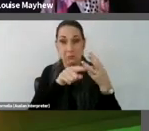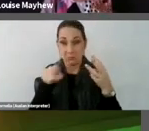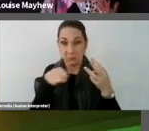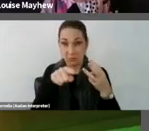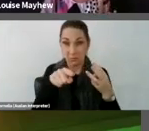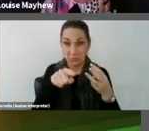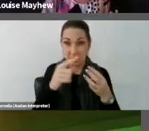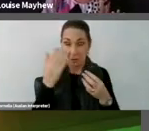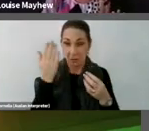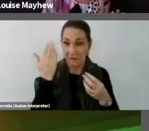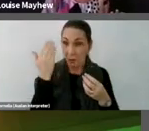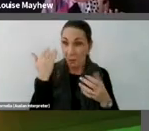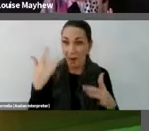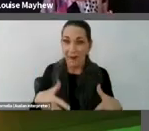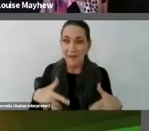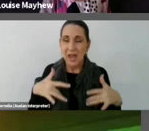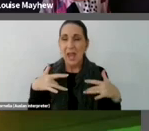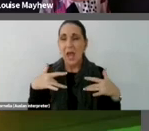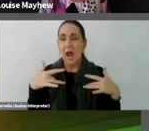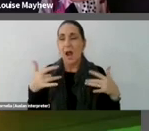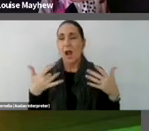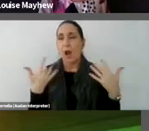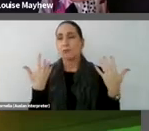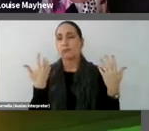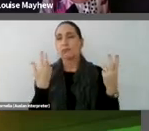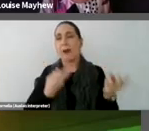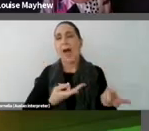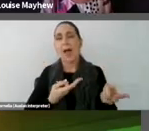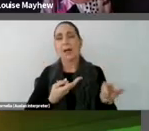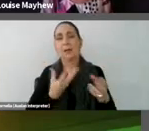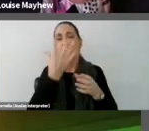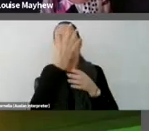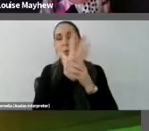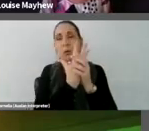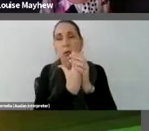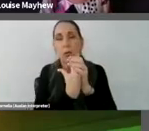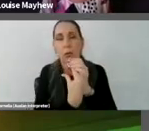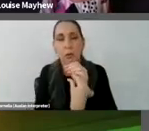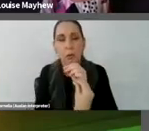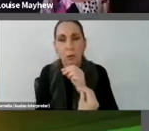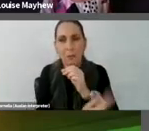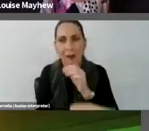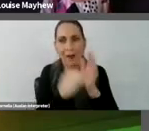completely relaxed and immersed in an artwork that you forgot about the outside